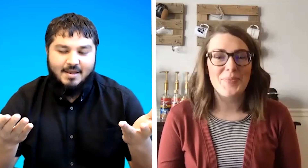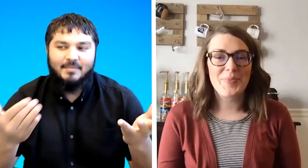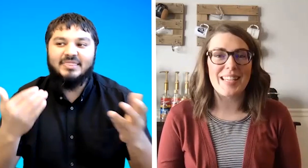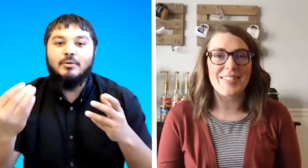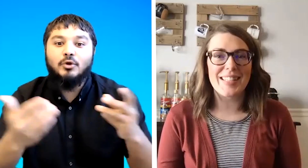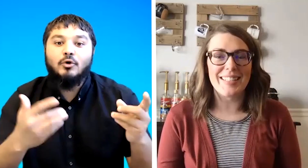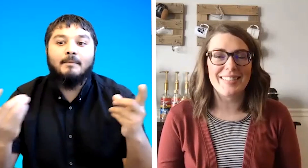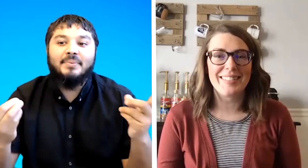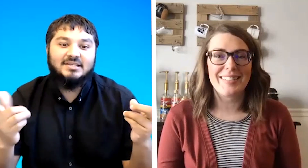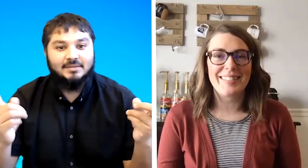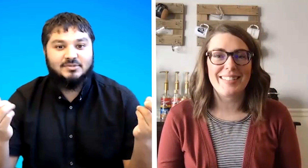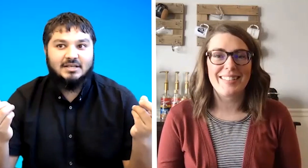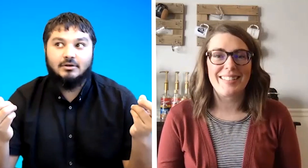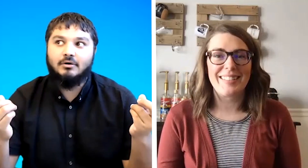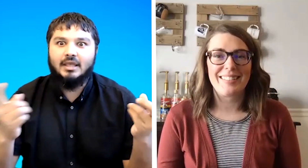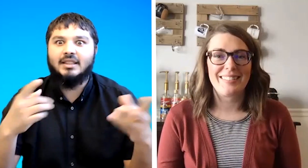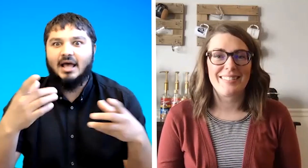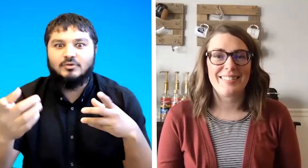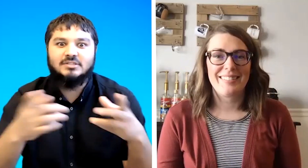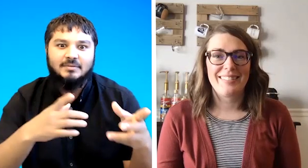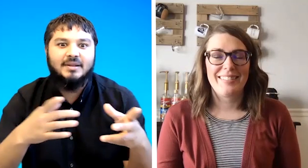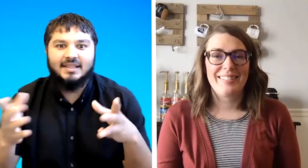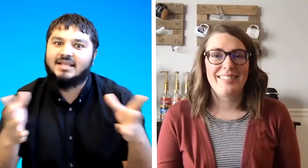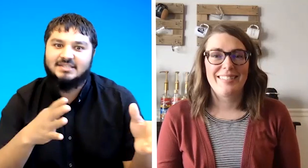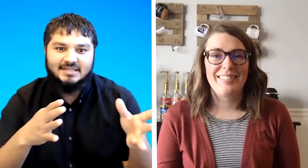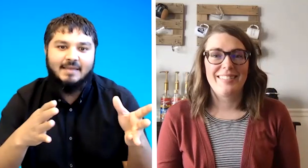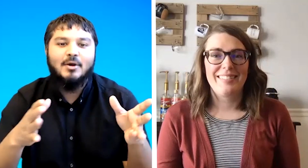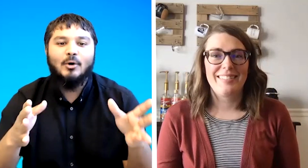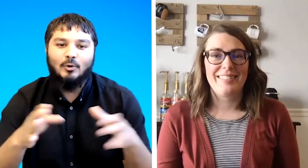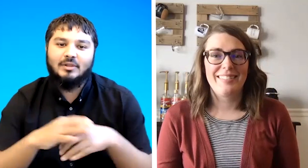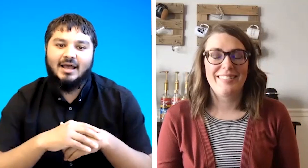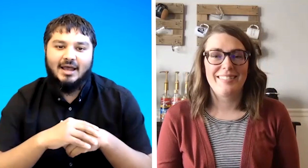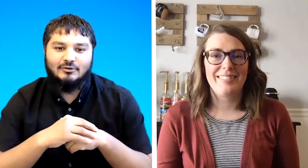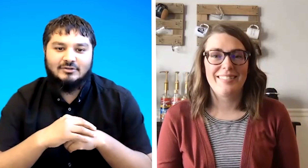but then compare some sign oh yeah that looks similar that's the same all that kind of stuff